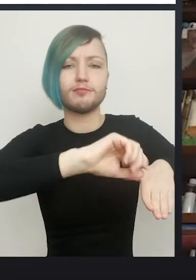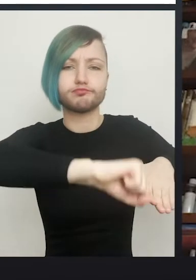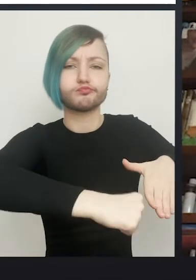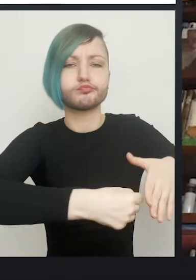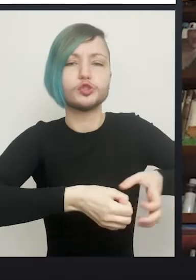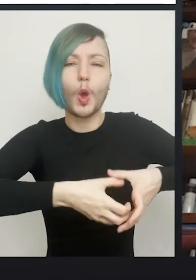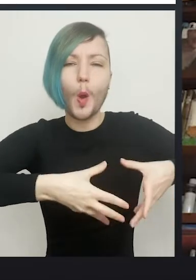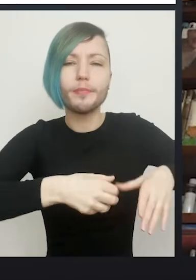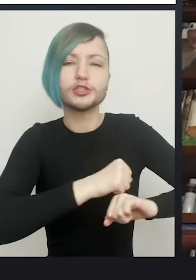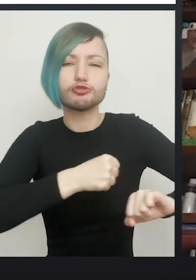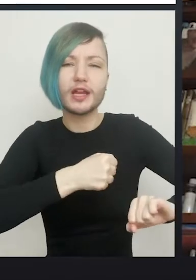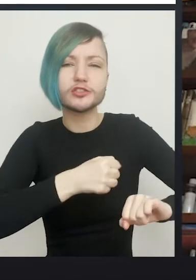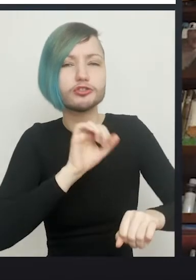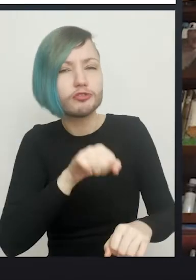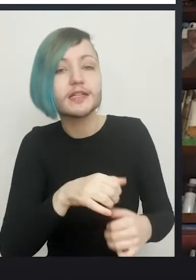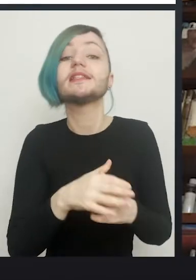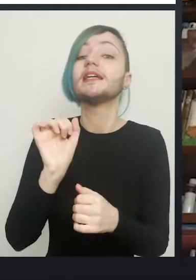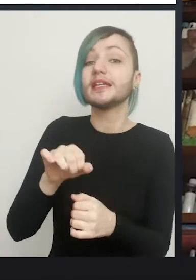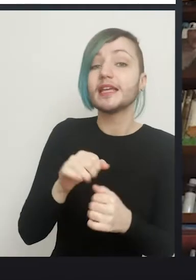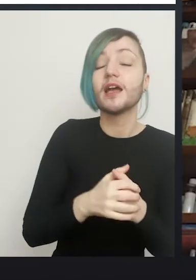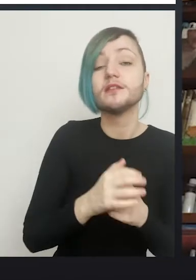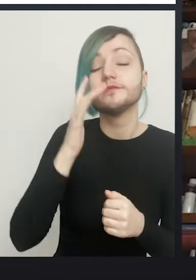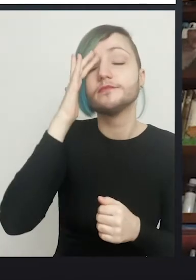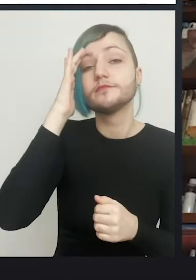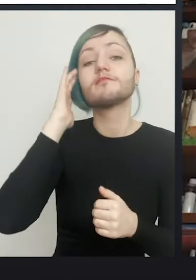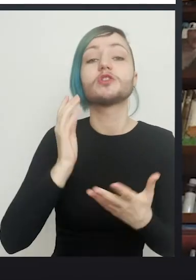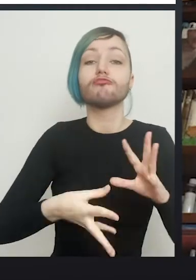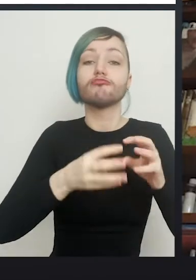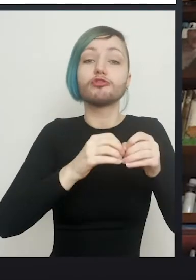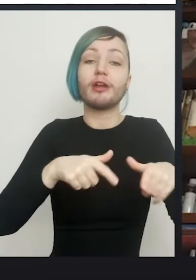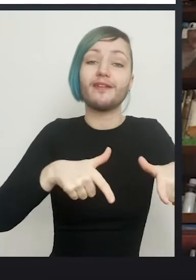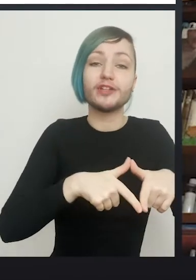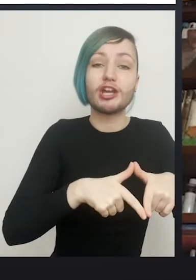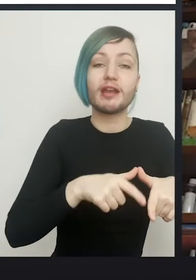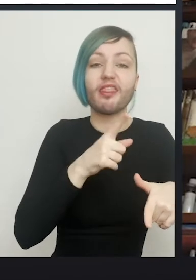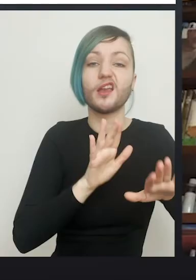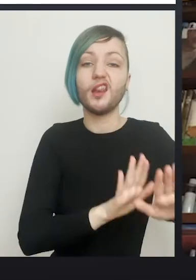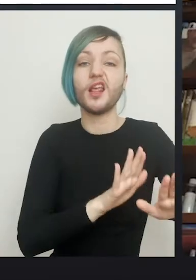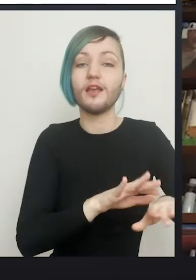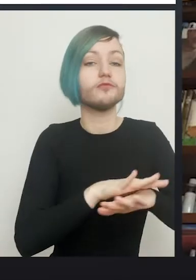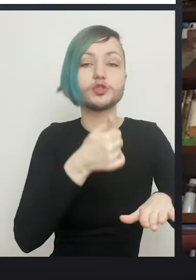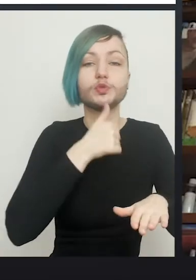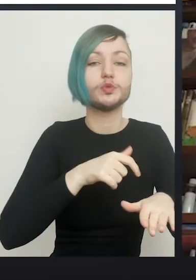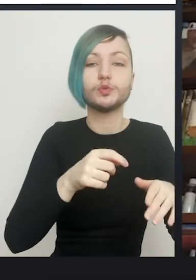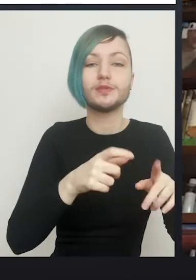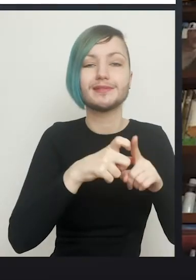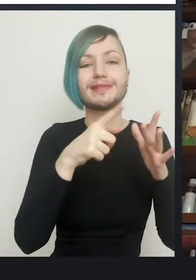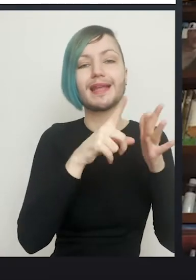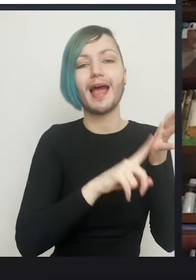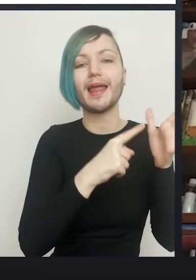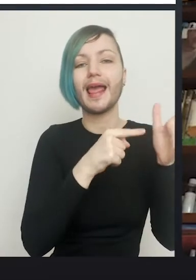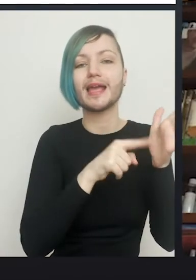Yes, I mean if you put just a vagina and then don't use any dilators the scar tissue that